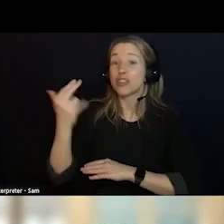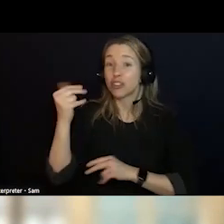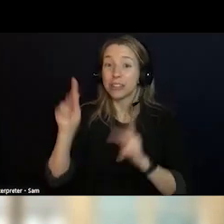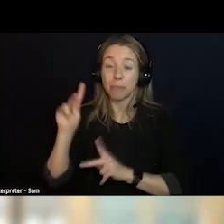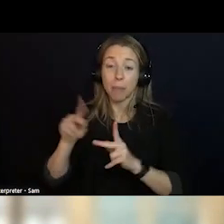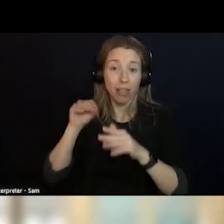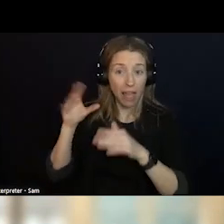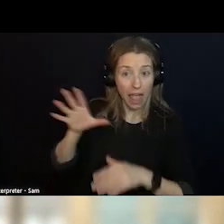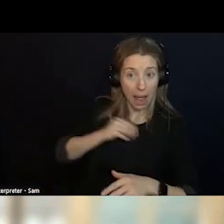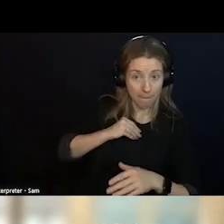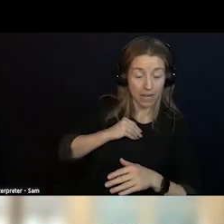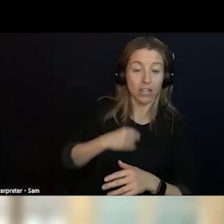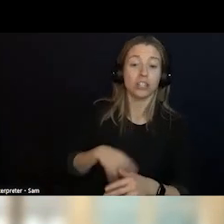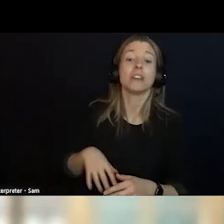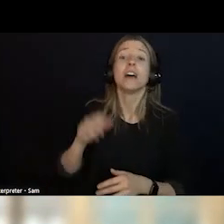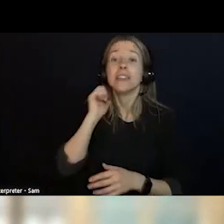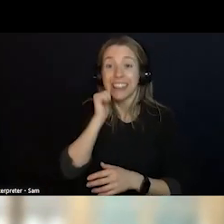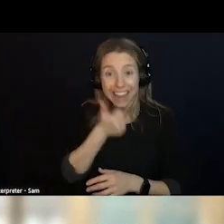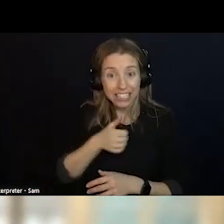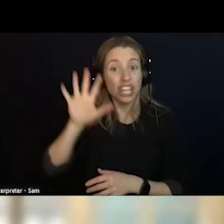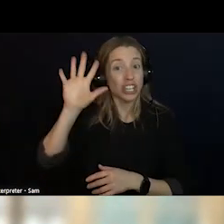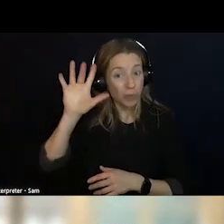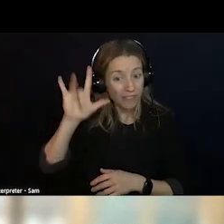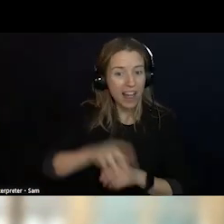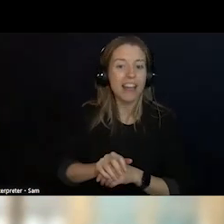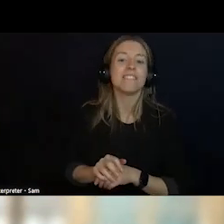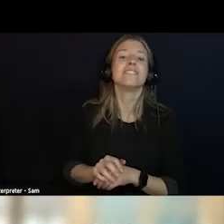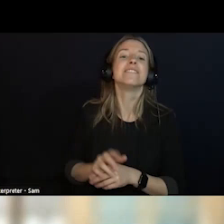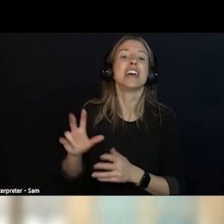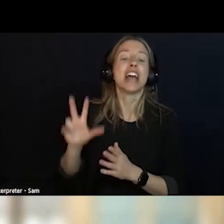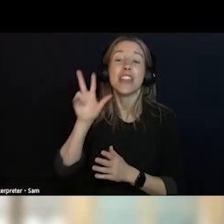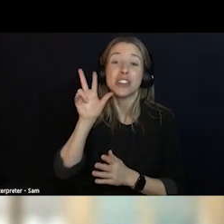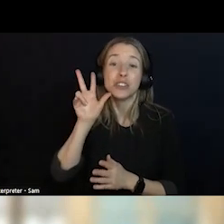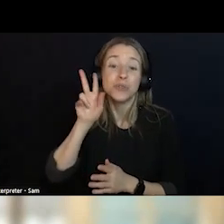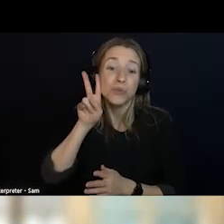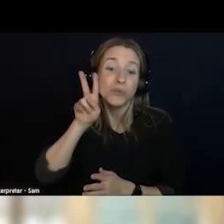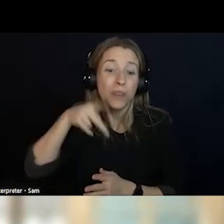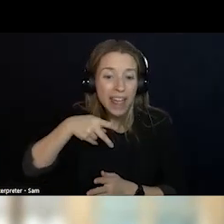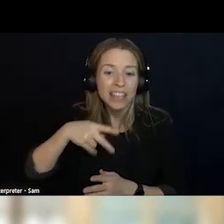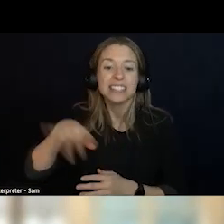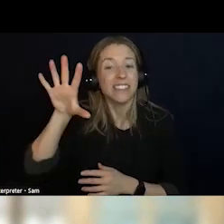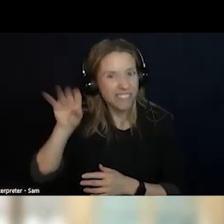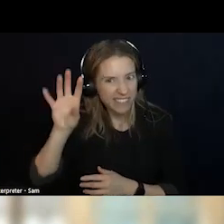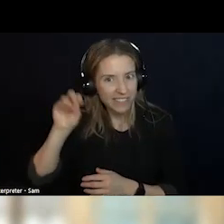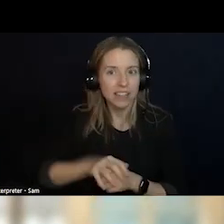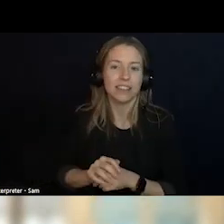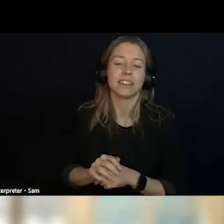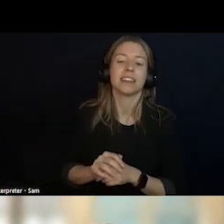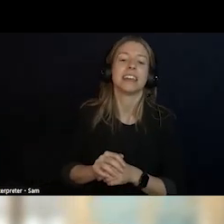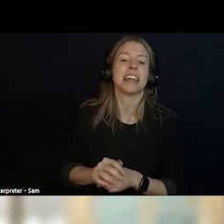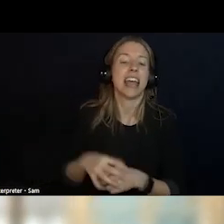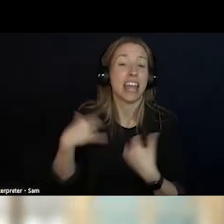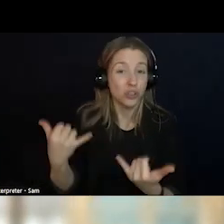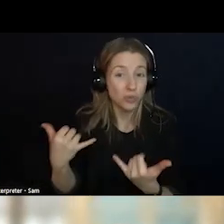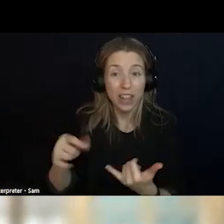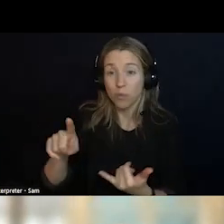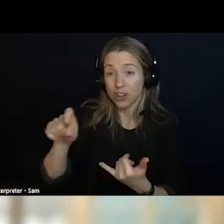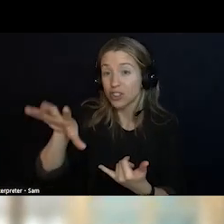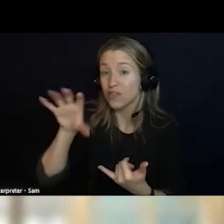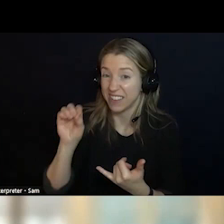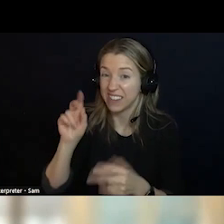AND THIS MORNING IT WAS 150. THAT IS AN ENORMOUS, QUICK, RAMP